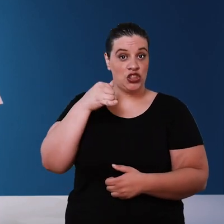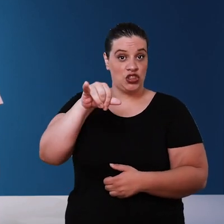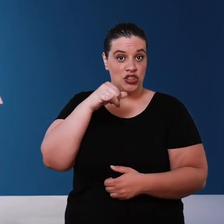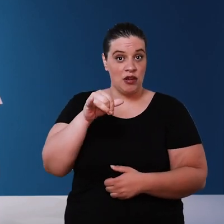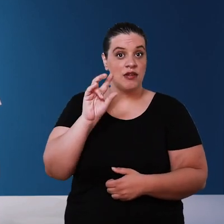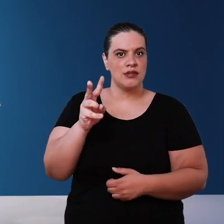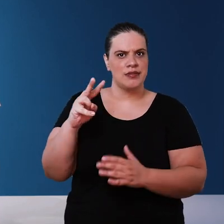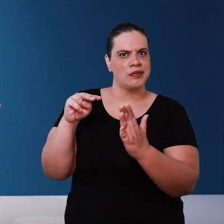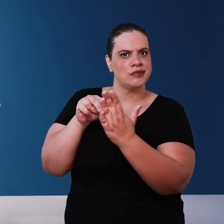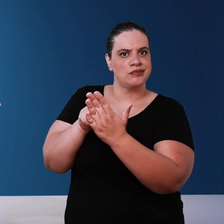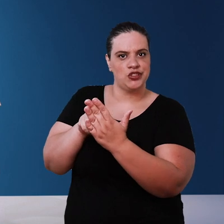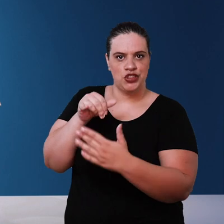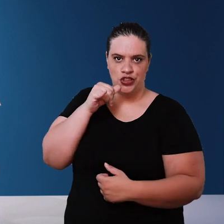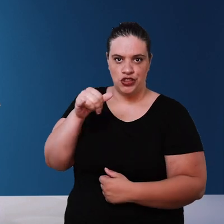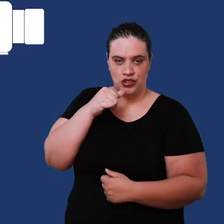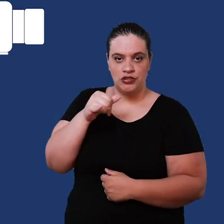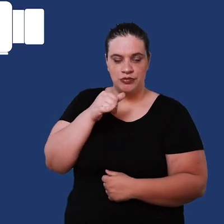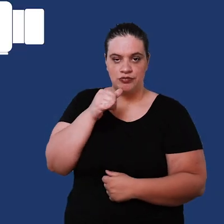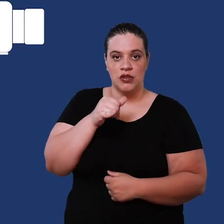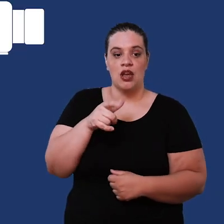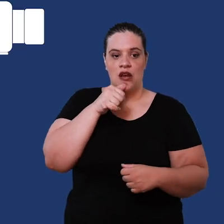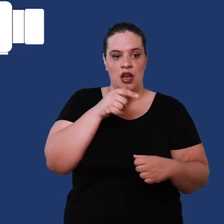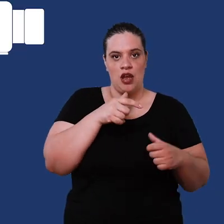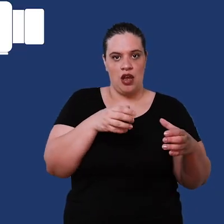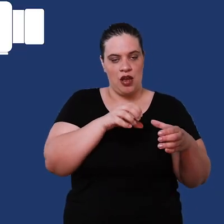is connected to a source of energy the water all the time that passes through the